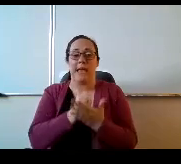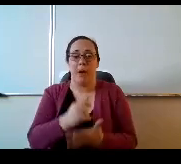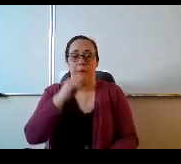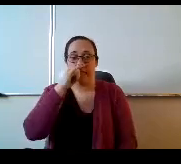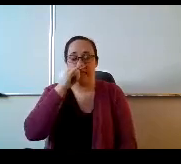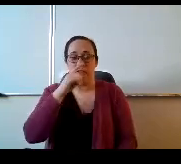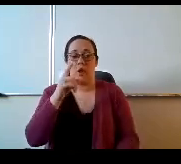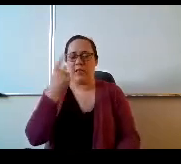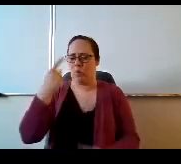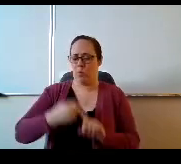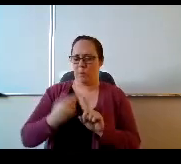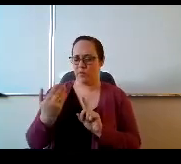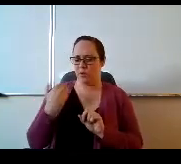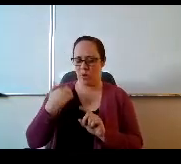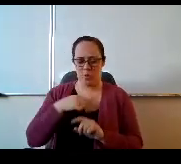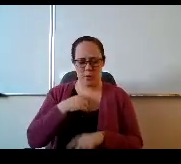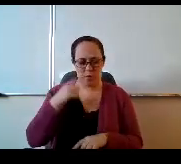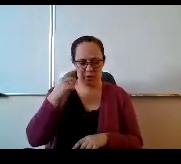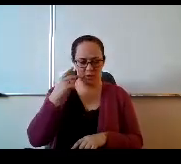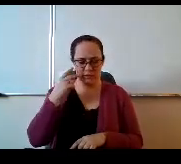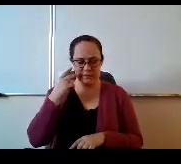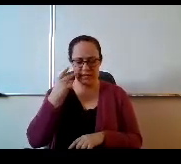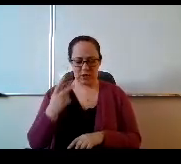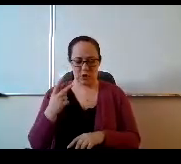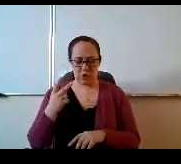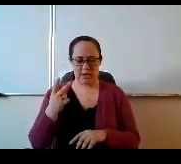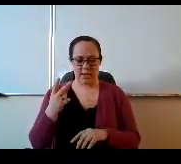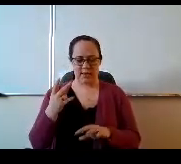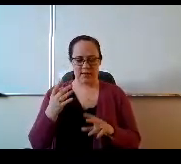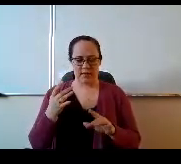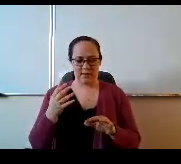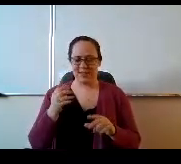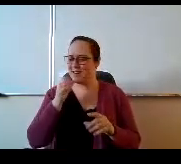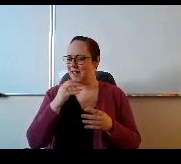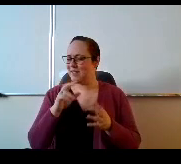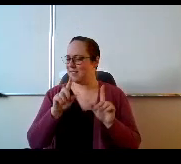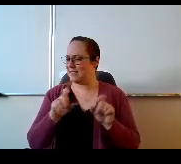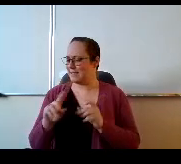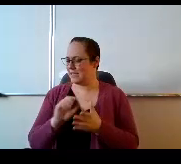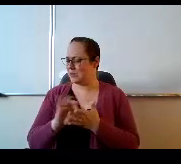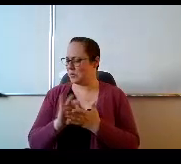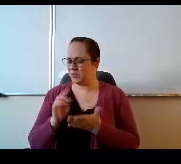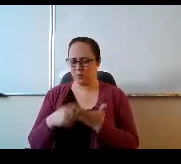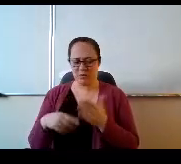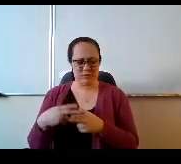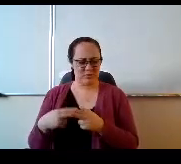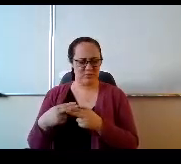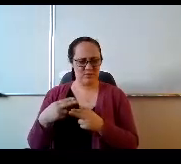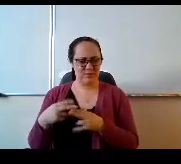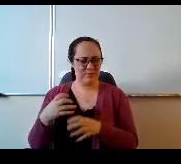ago we looked at at the are not test scores. What's what's the whatever the abbreviation was in WEA?